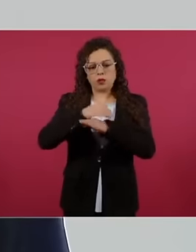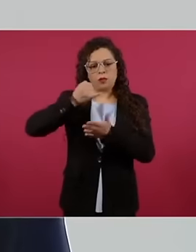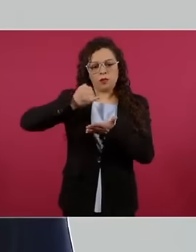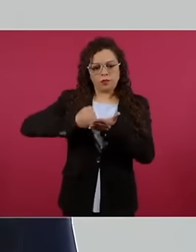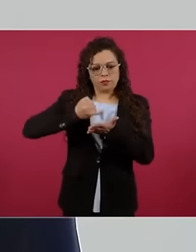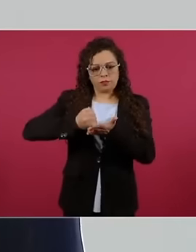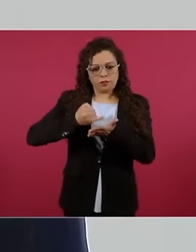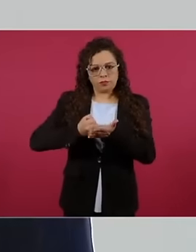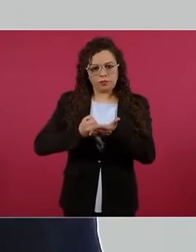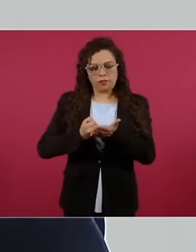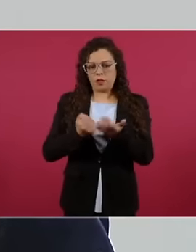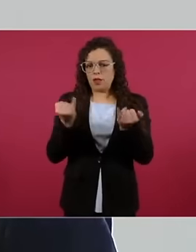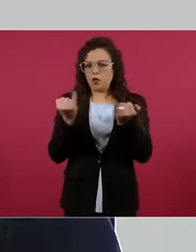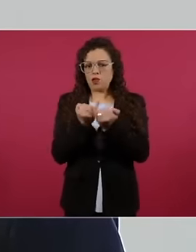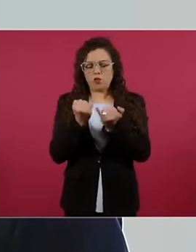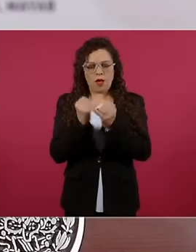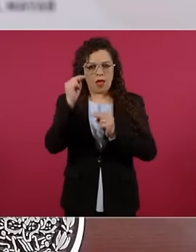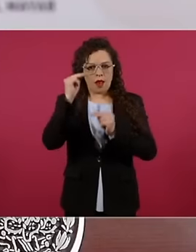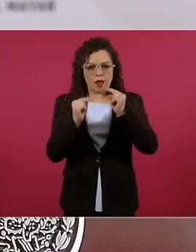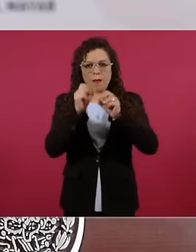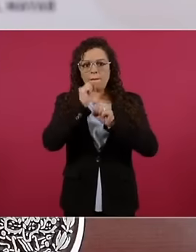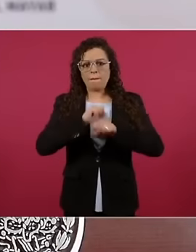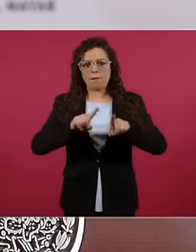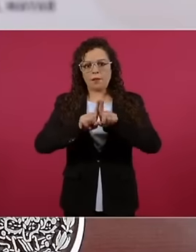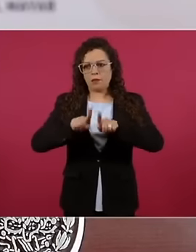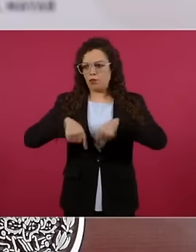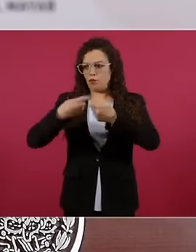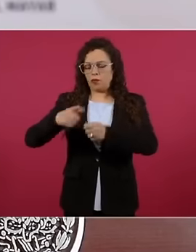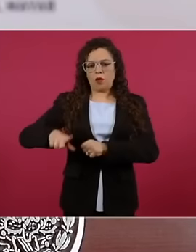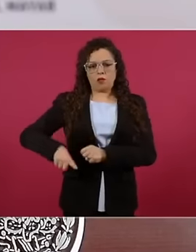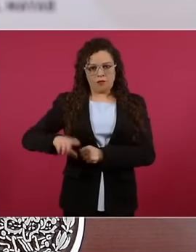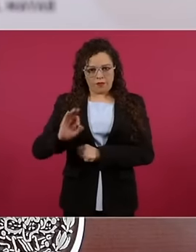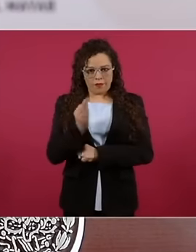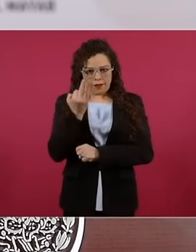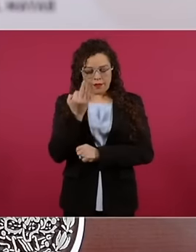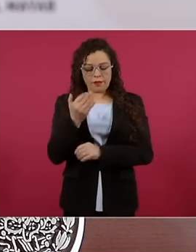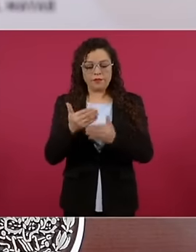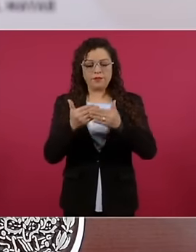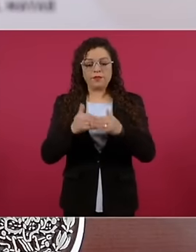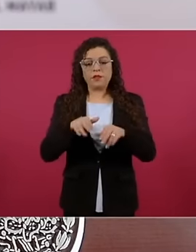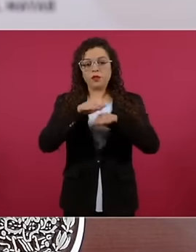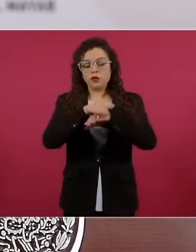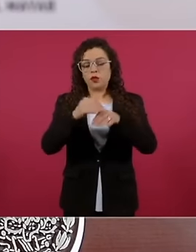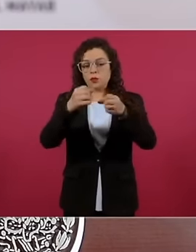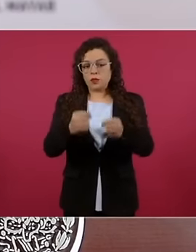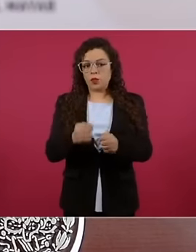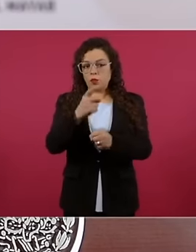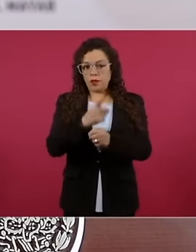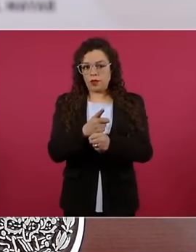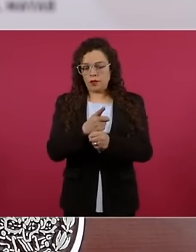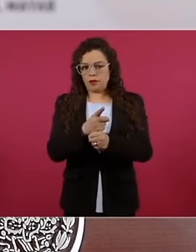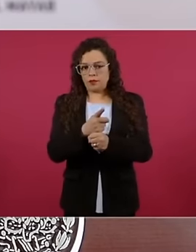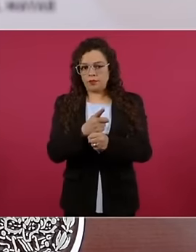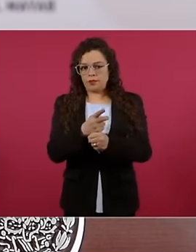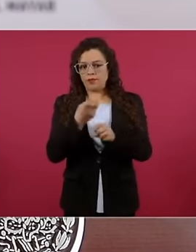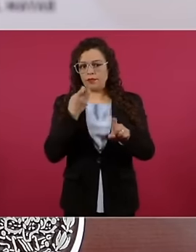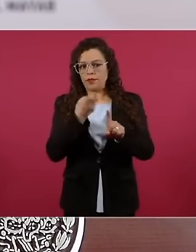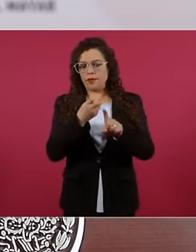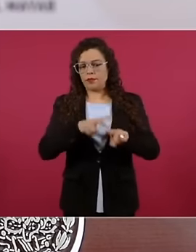the federation is giving them, the next one please, uh, on security issues, uh, the interoceanic corridor